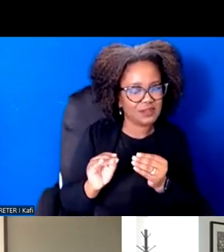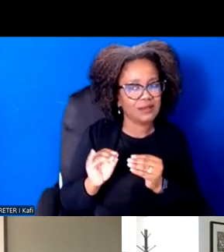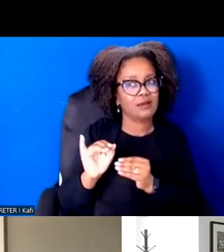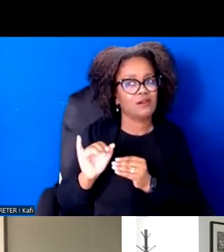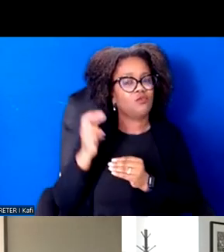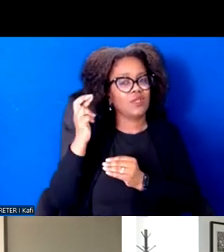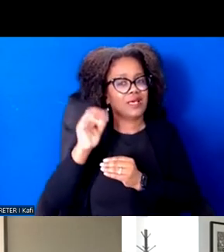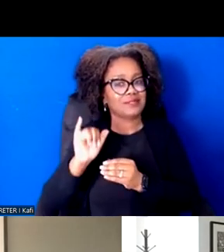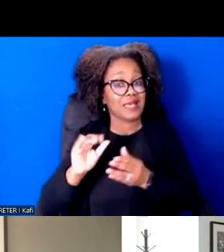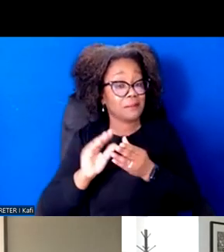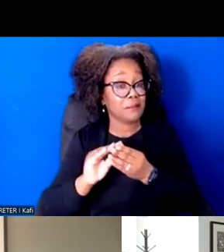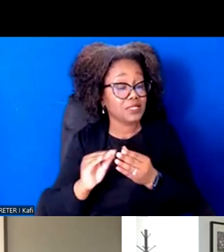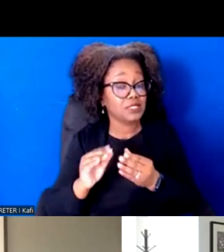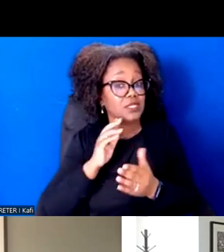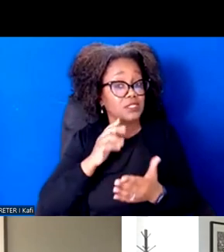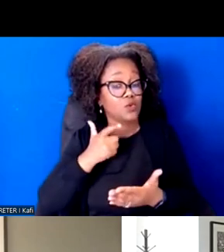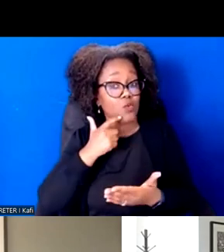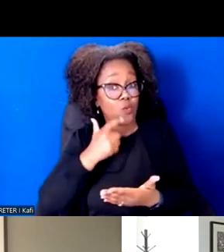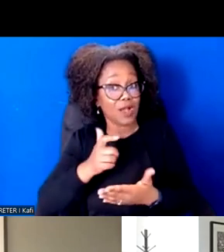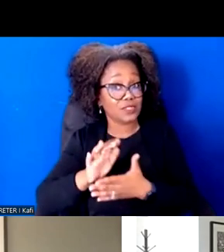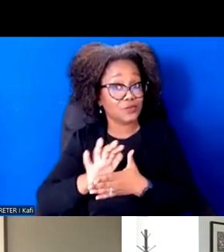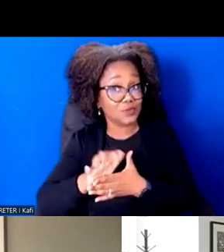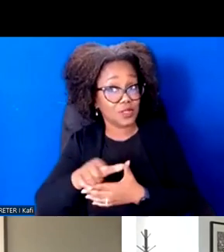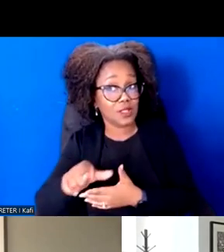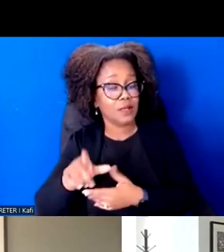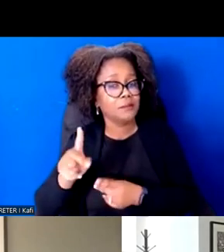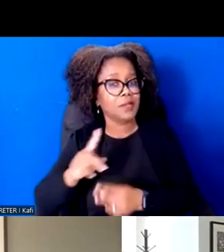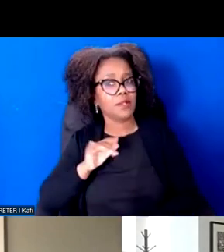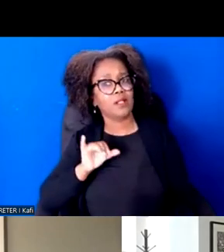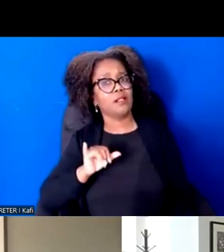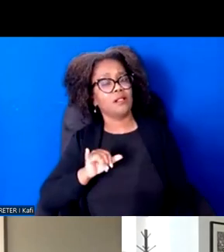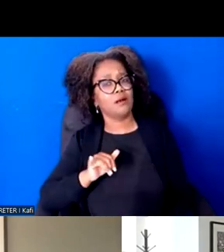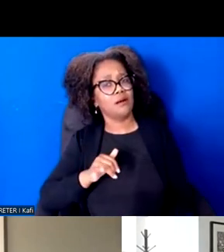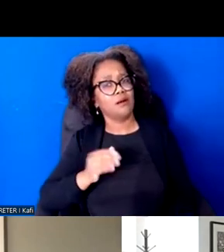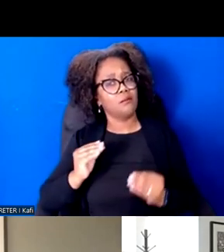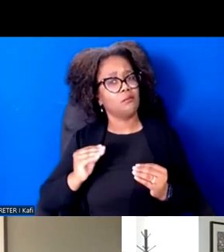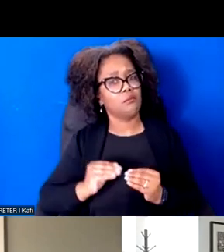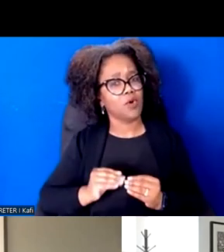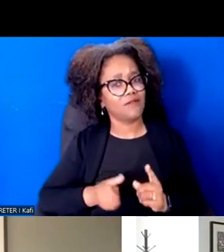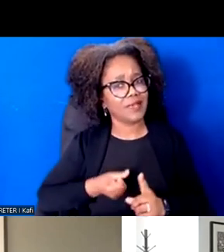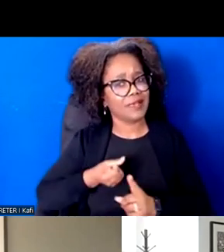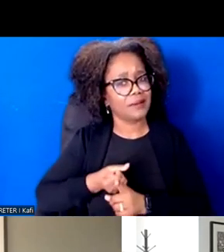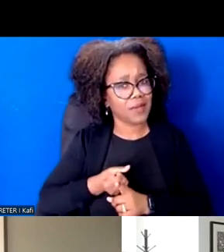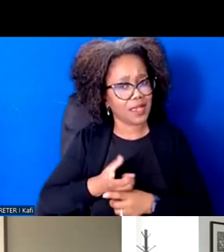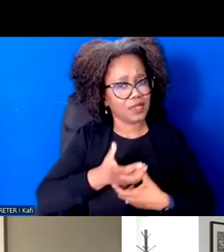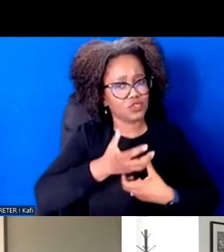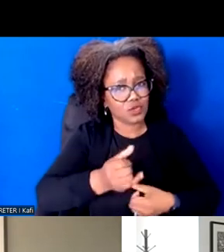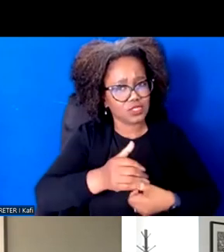local government, but also made them trust that local government more and that including from people, right.